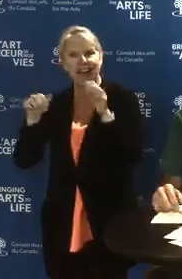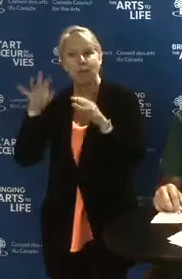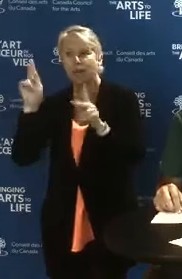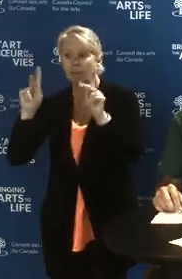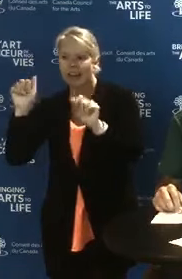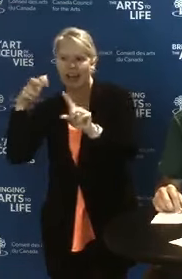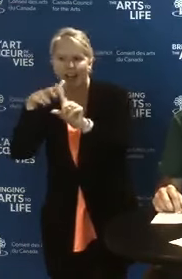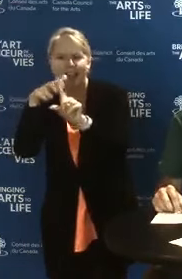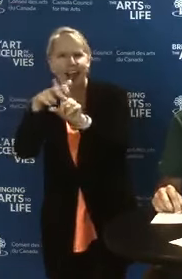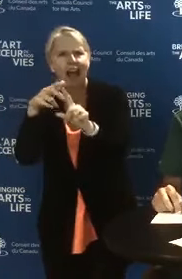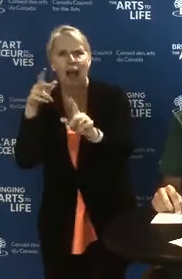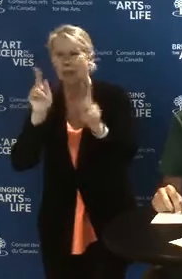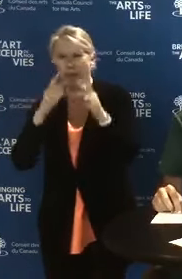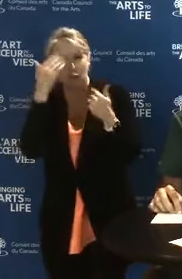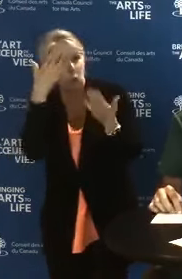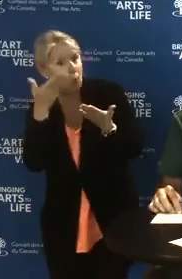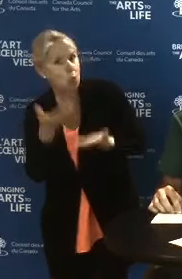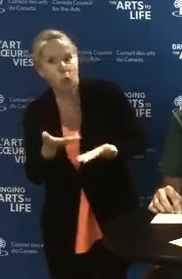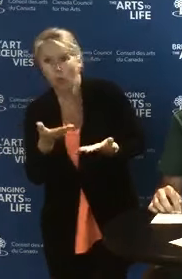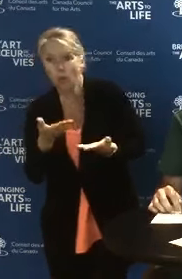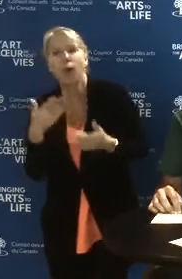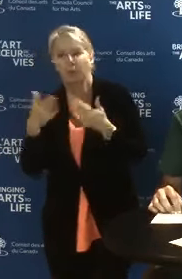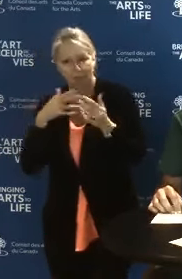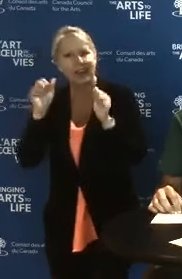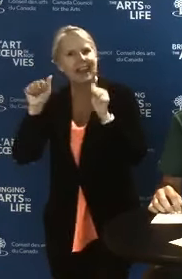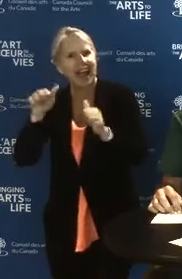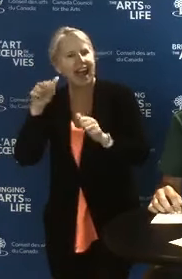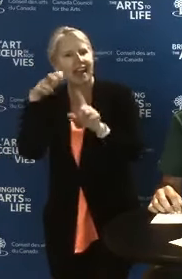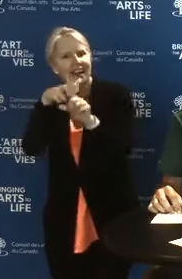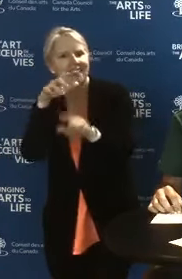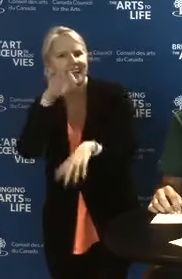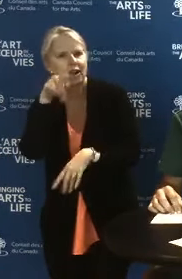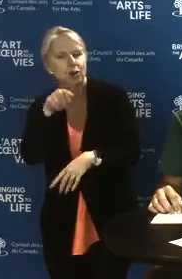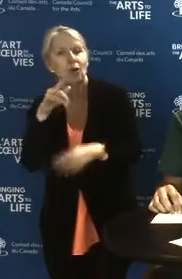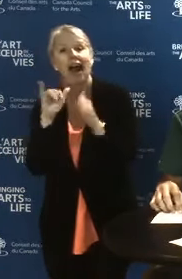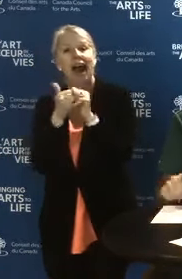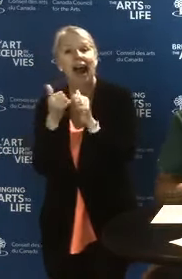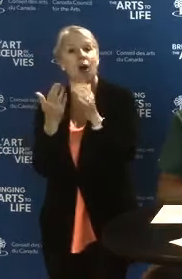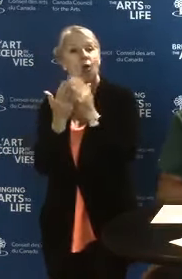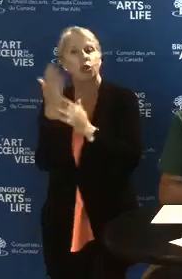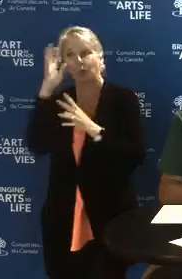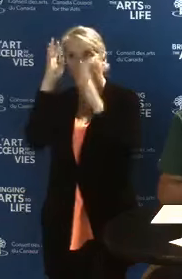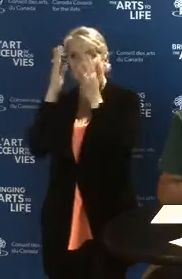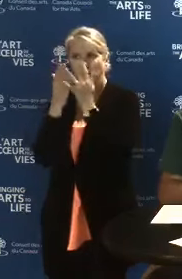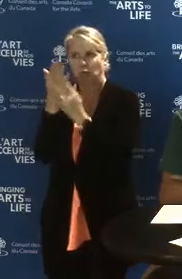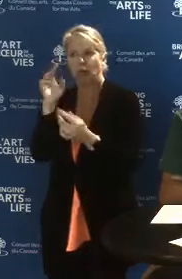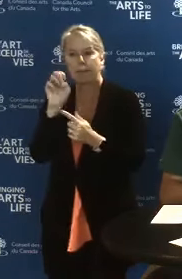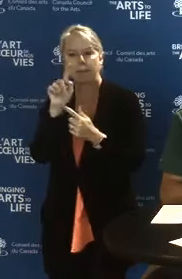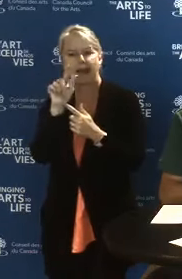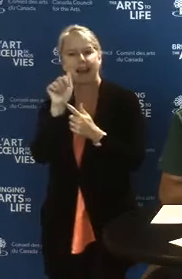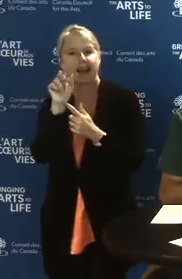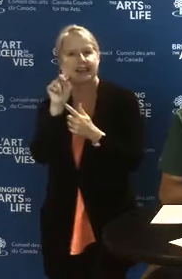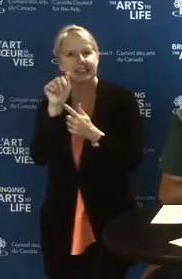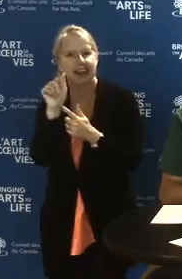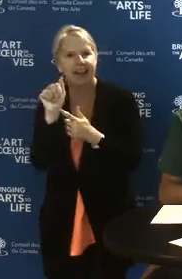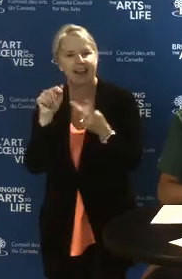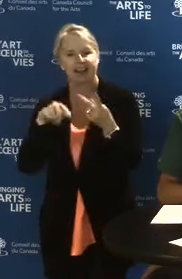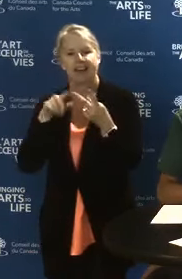You can achieve this through innovative use of metadata, open platform development,